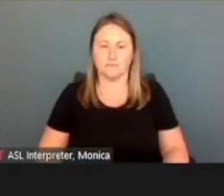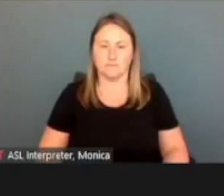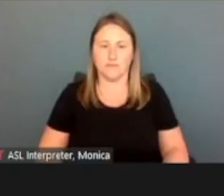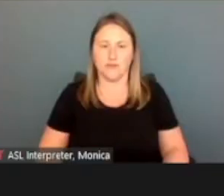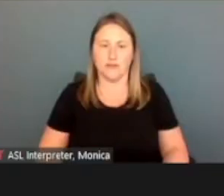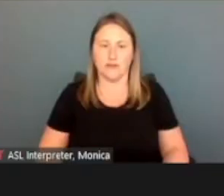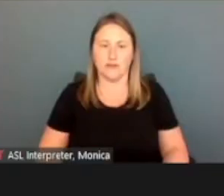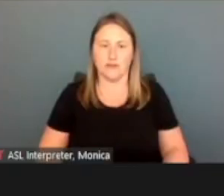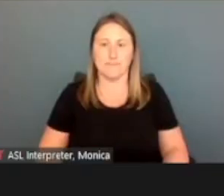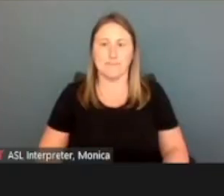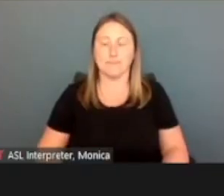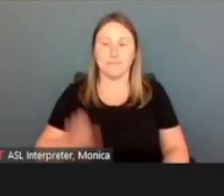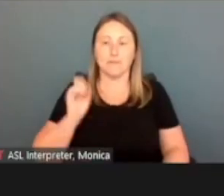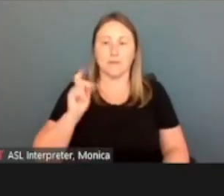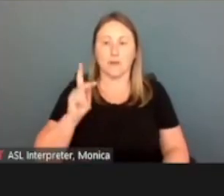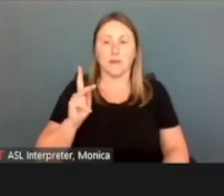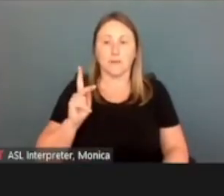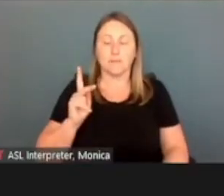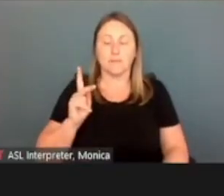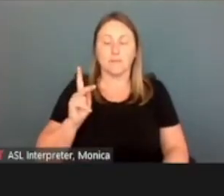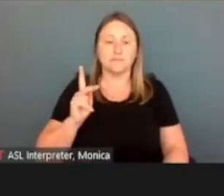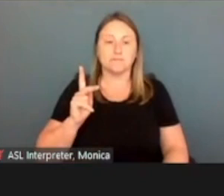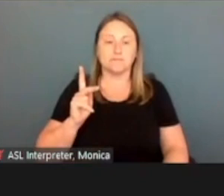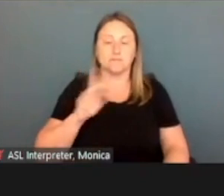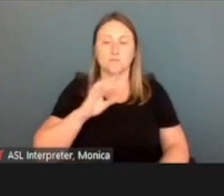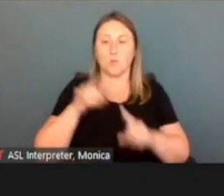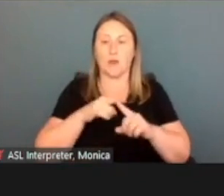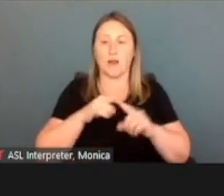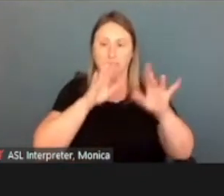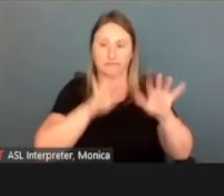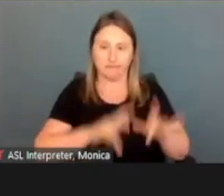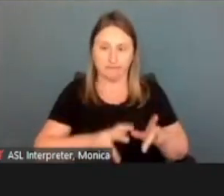Okay, so here, once I've entered in the information again